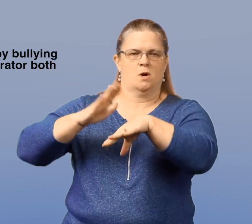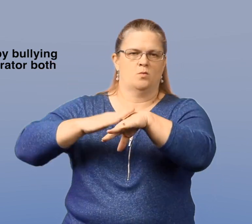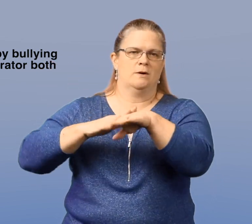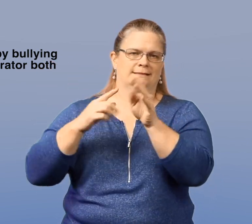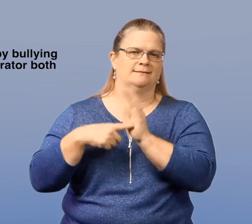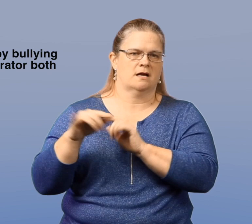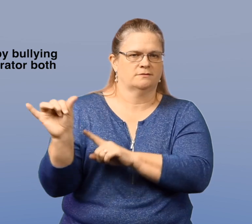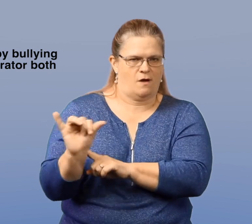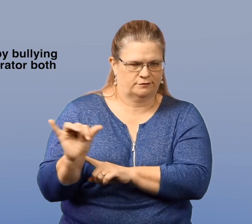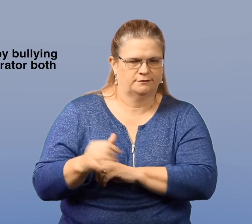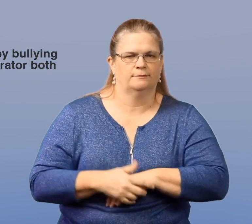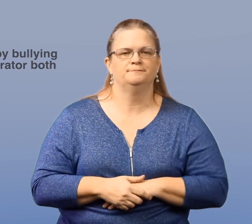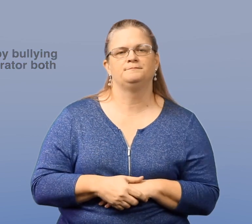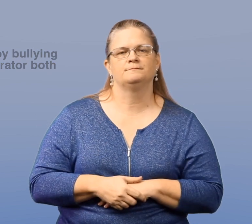and is considered a warning sign as well.